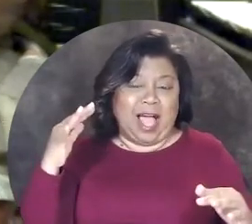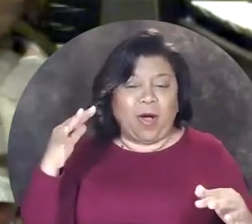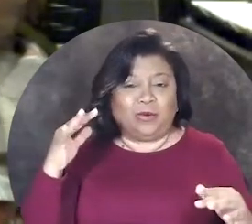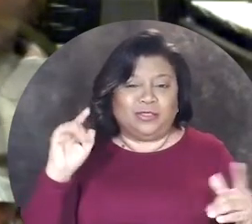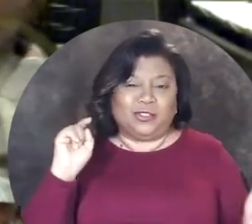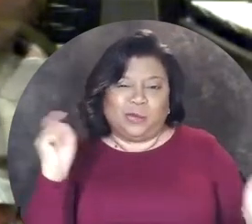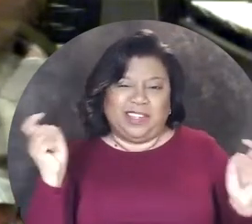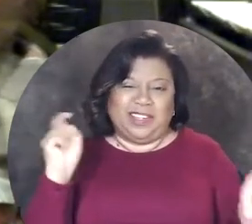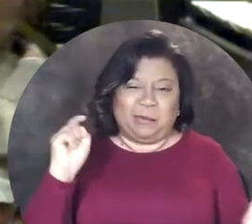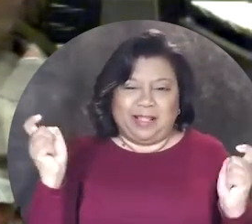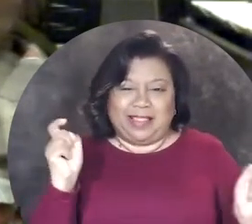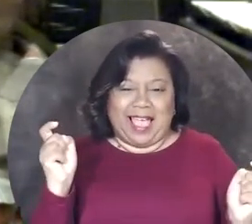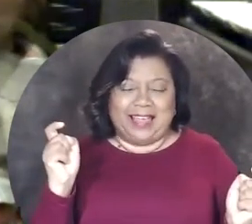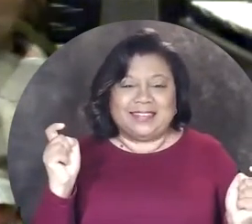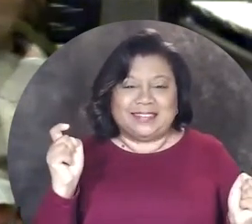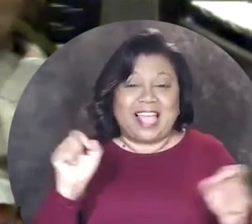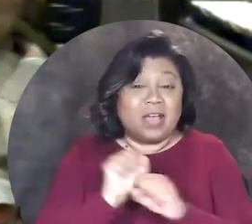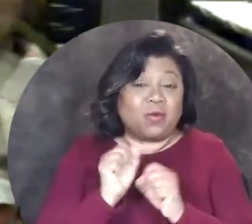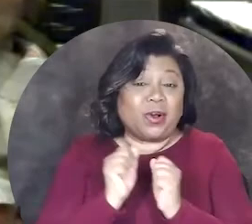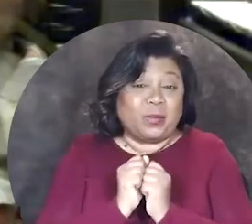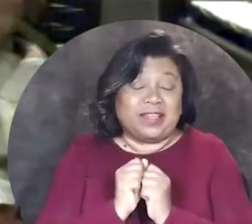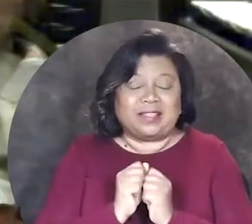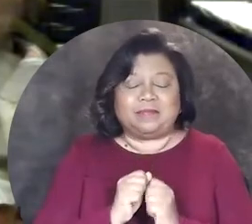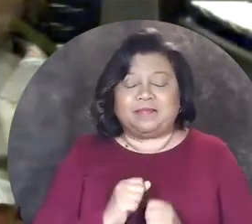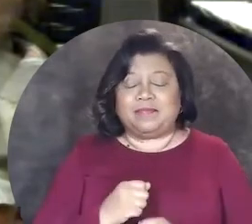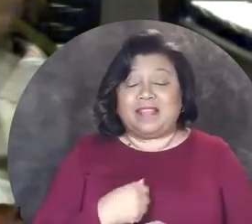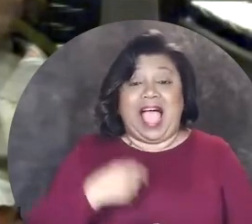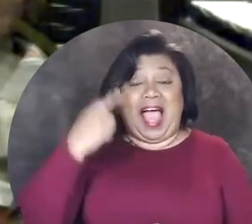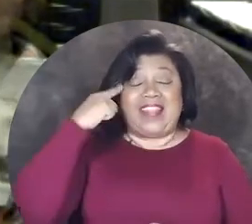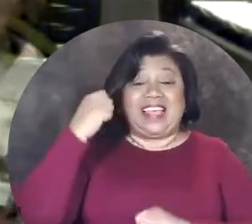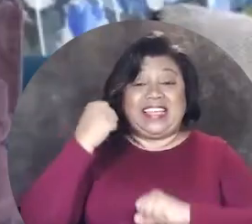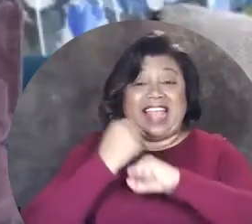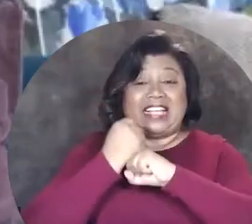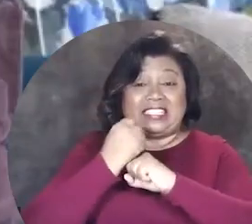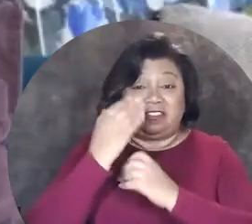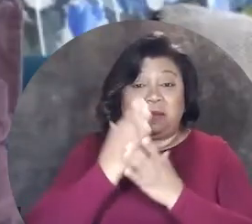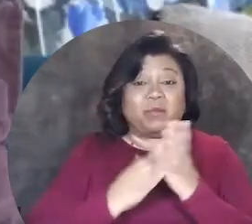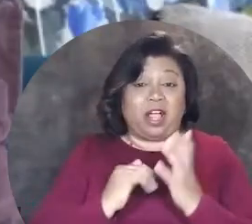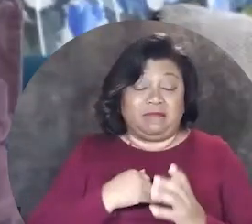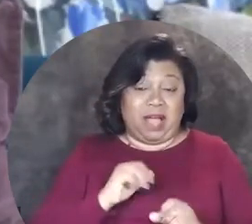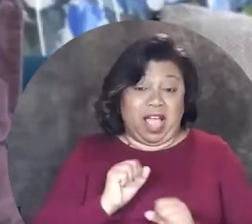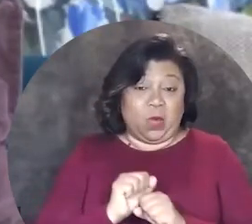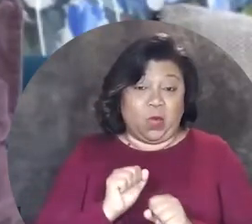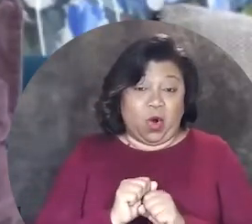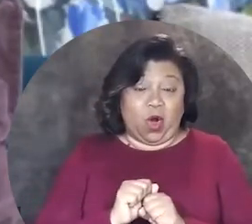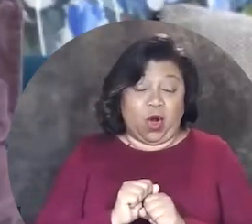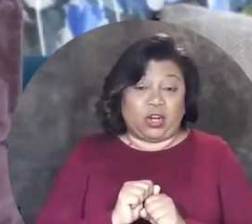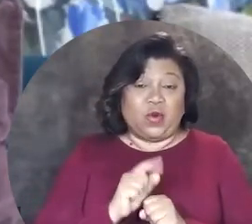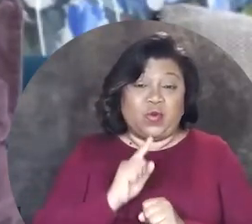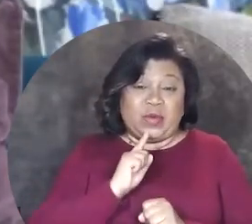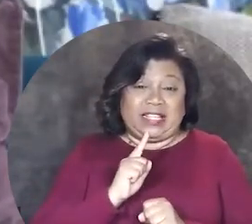sound to manipulate and work with I think the activism part of my work